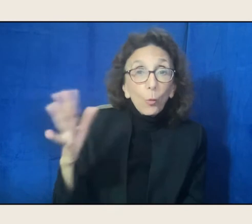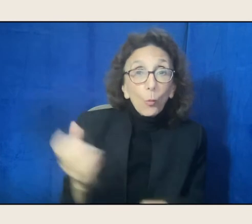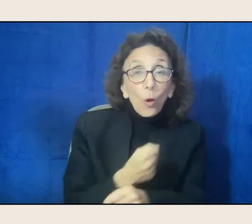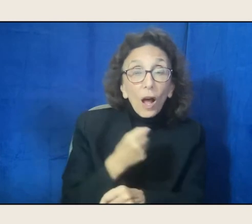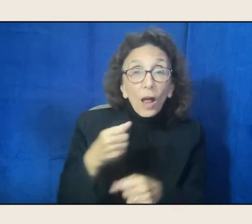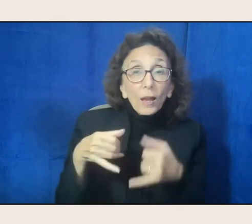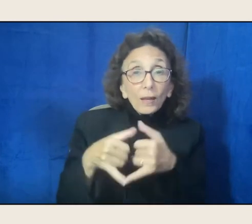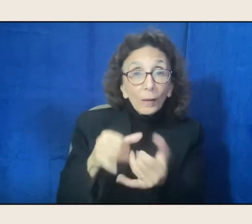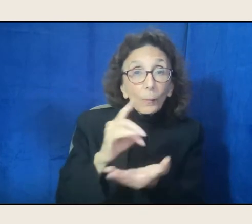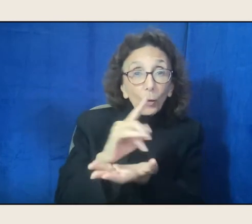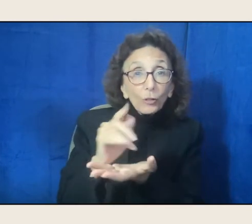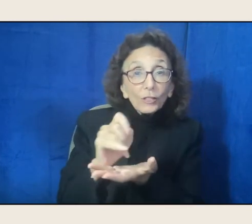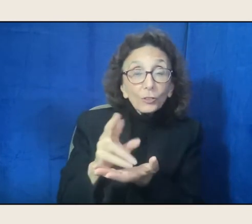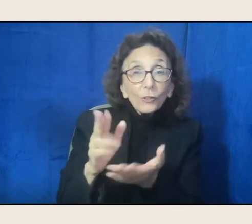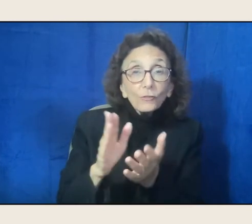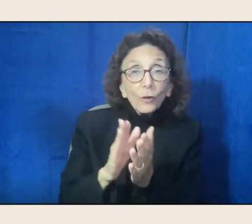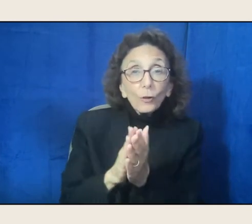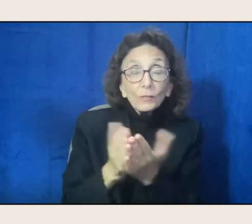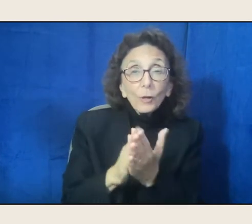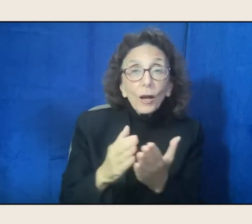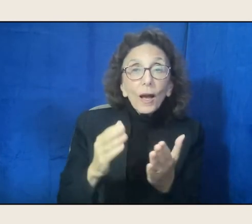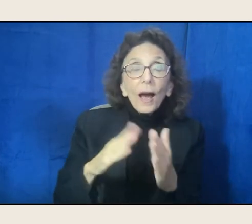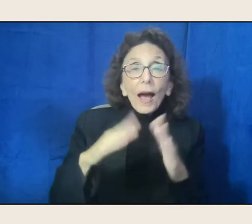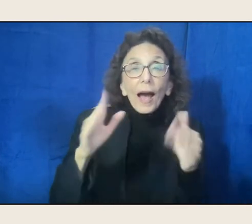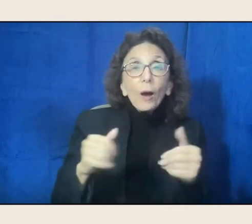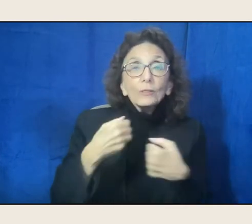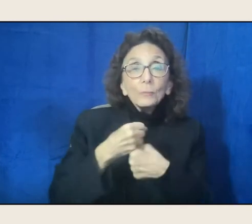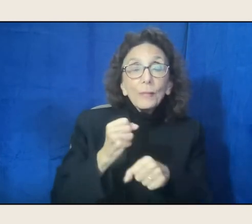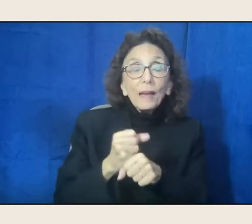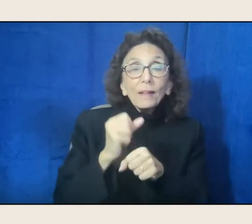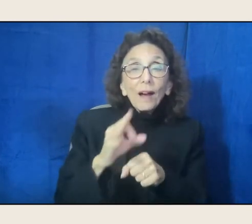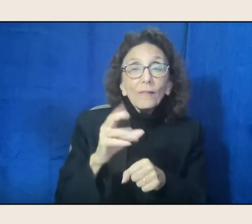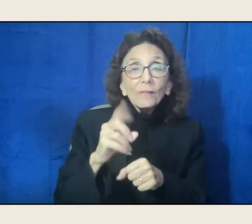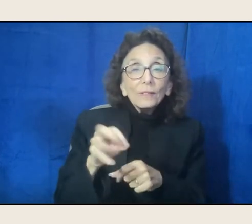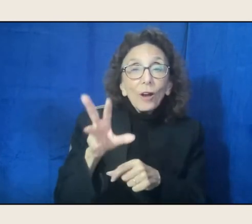"House Made of Dawn" and he'd written his books of poetry.